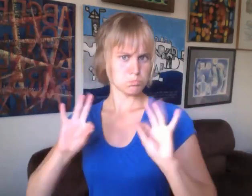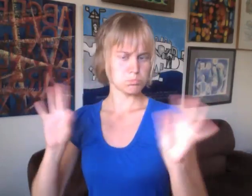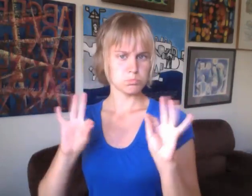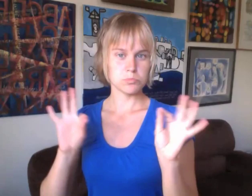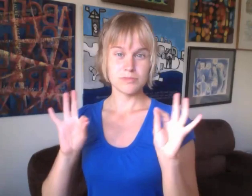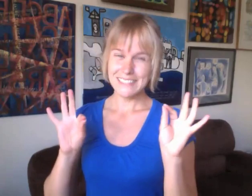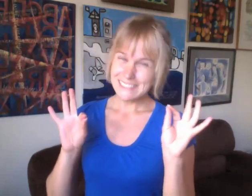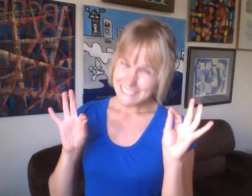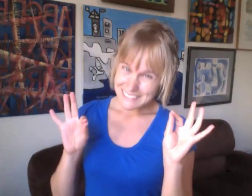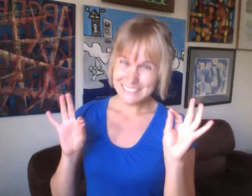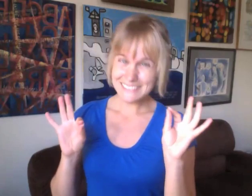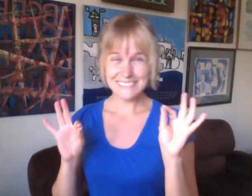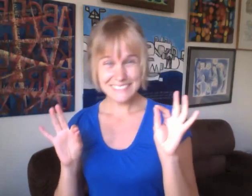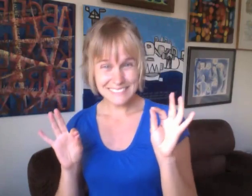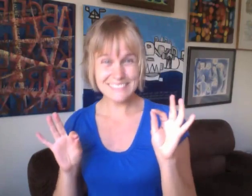So, is it okay for me to have them?